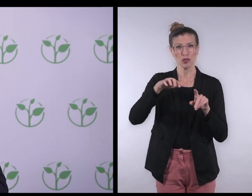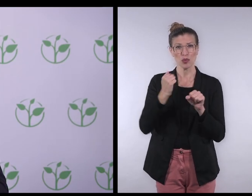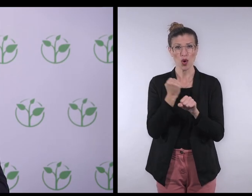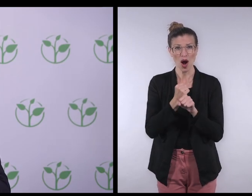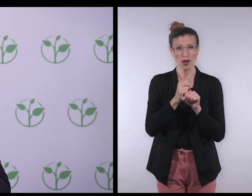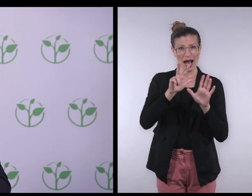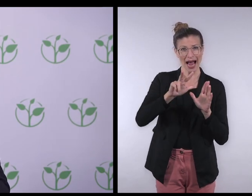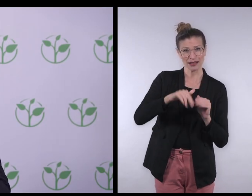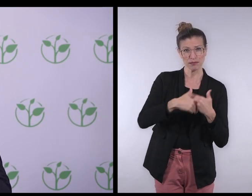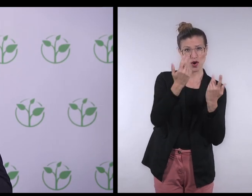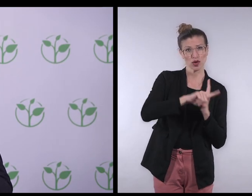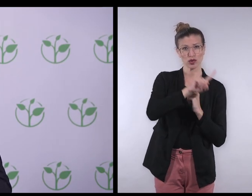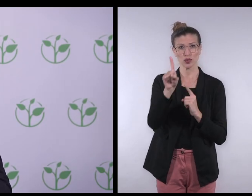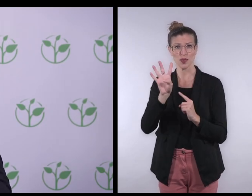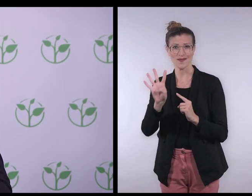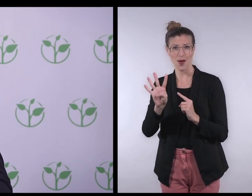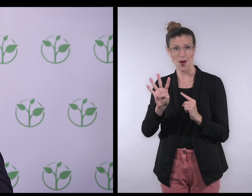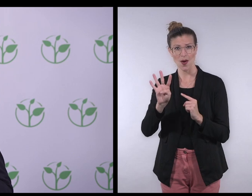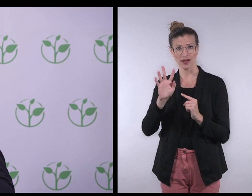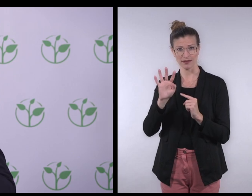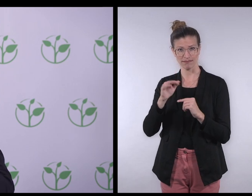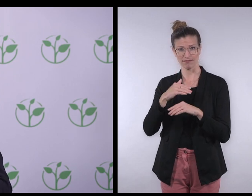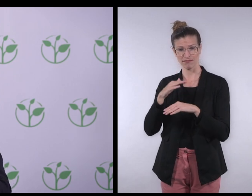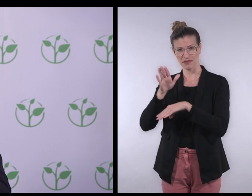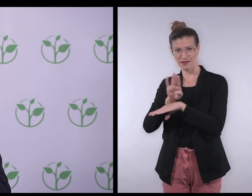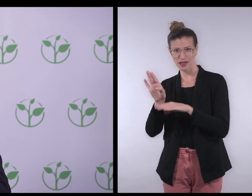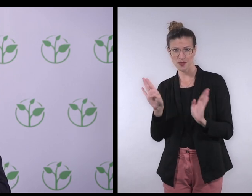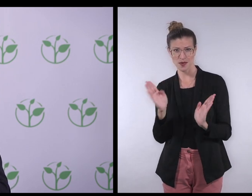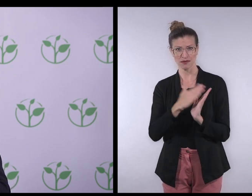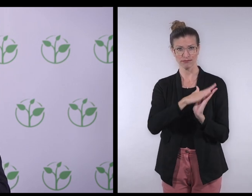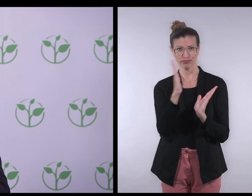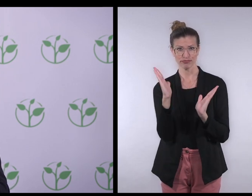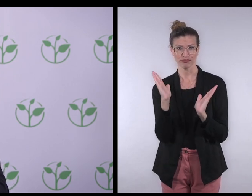And they work from 8:00 in the morning to 4:00 in the afternoon.